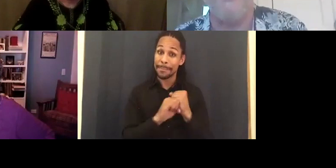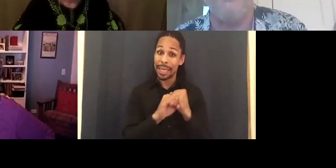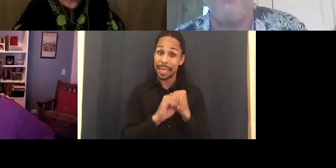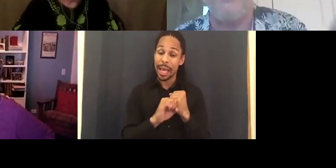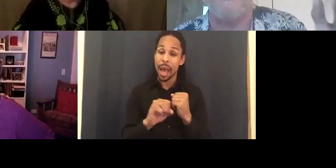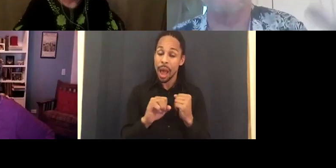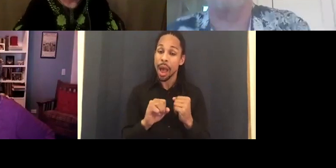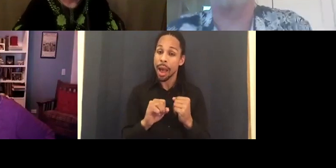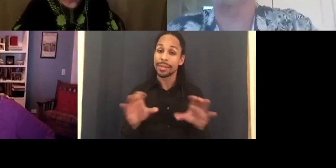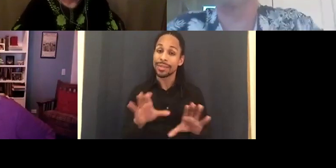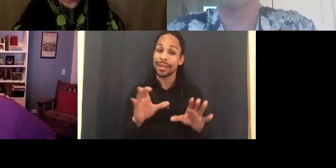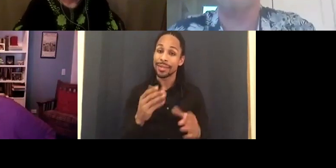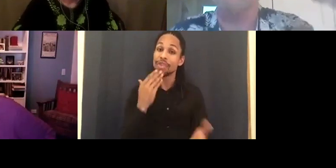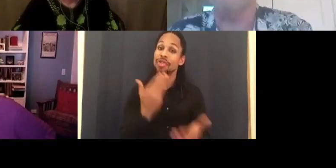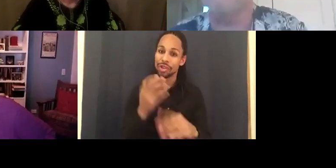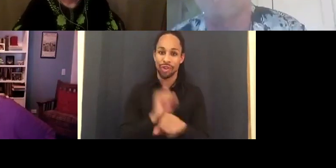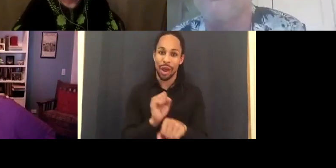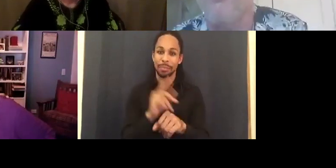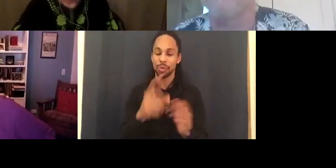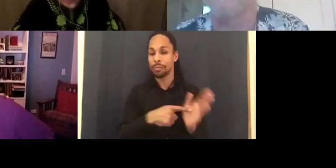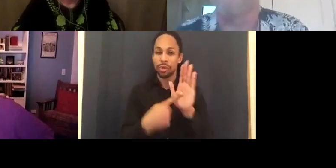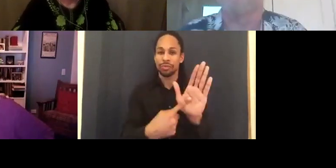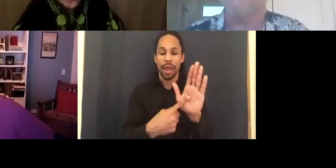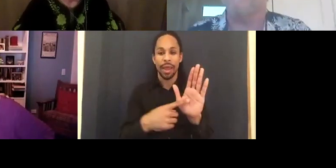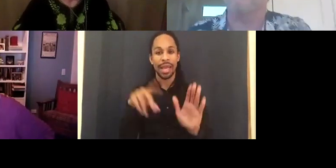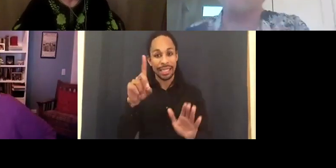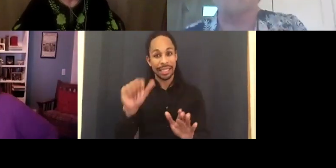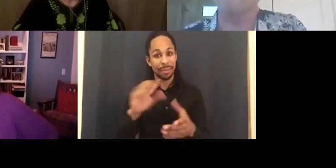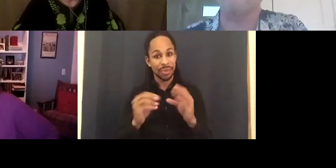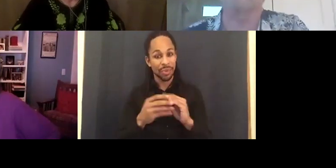a disability story? Or disabled character? Do you have one that comes to mind, each of you?